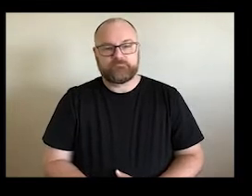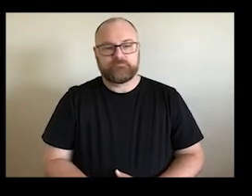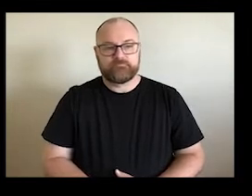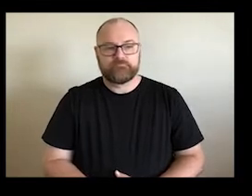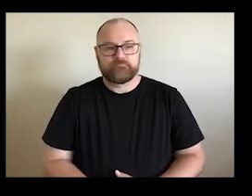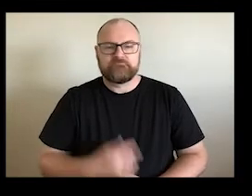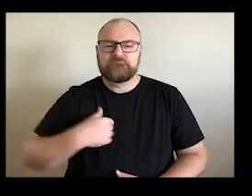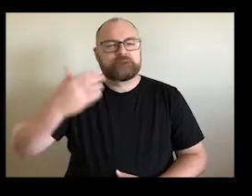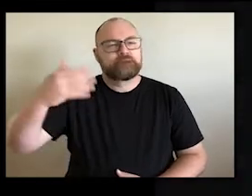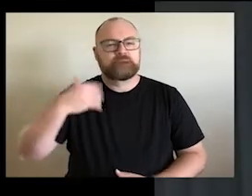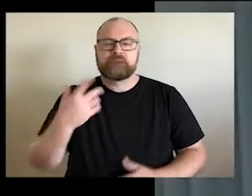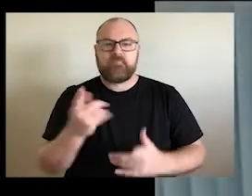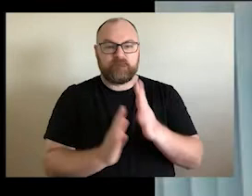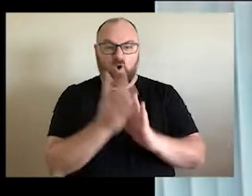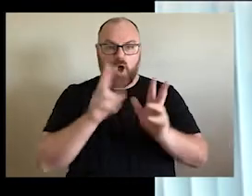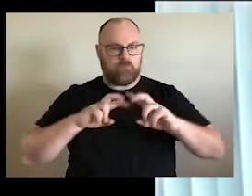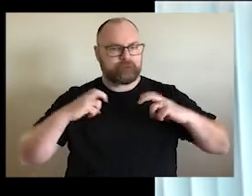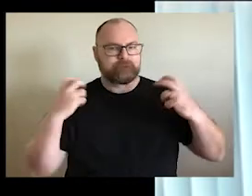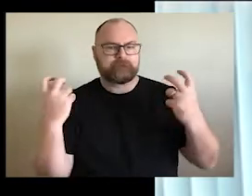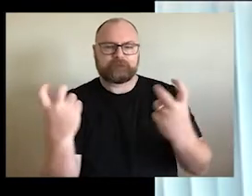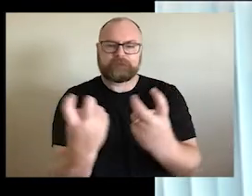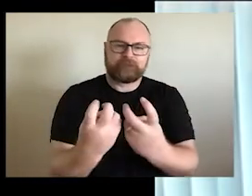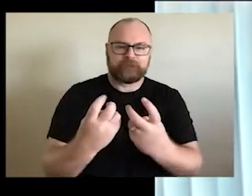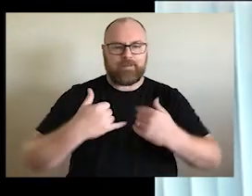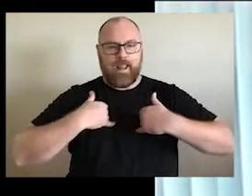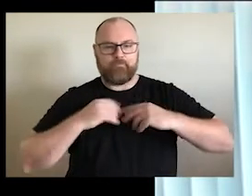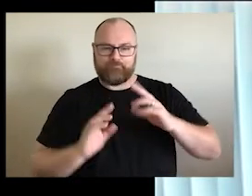We were sitting around the campfire and